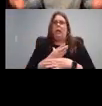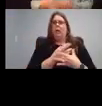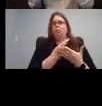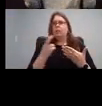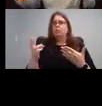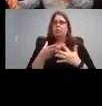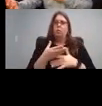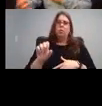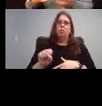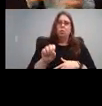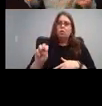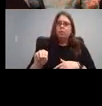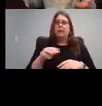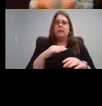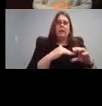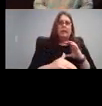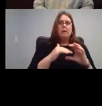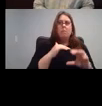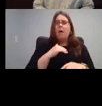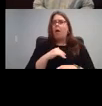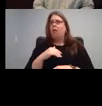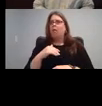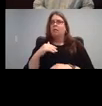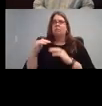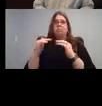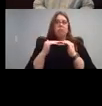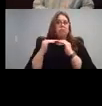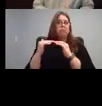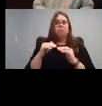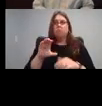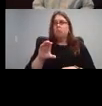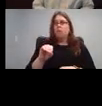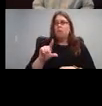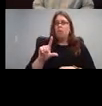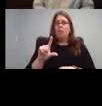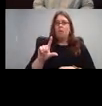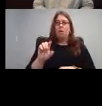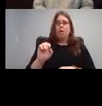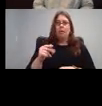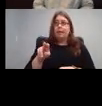email and a lot of my colleagues and a lot of it was list of links.